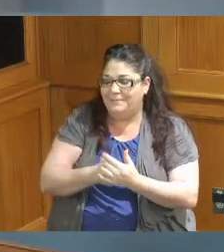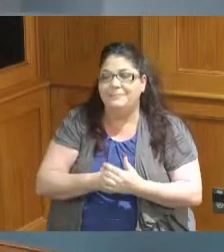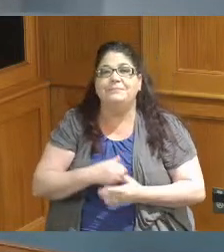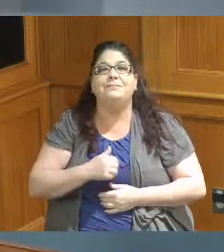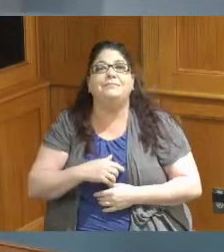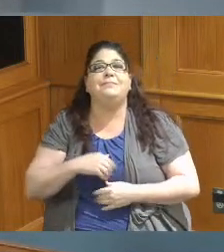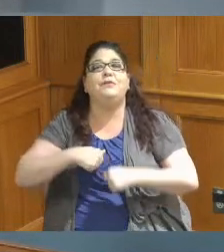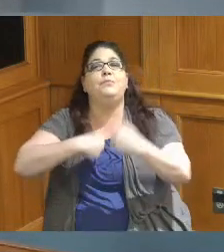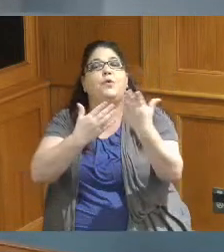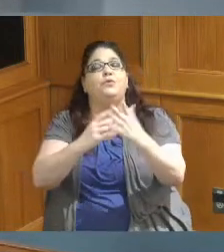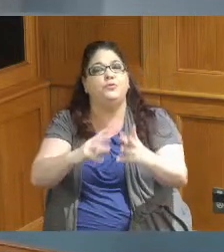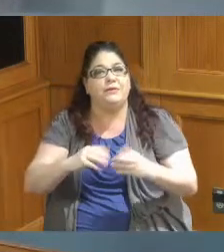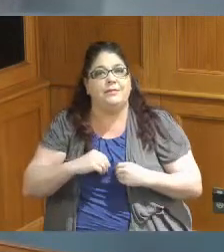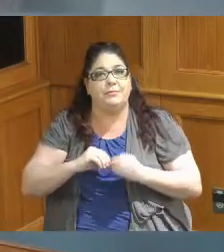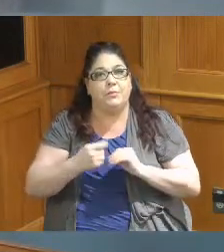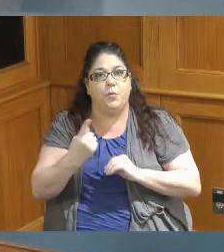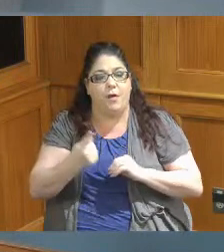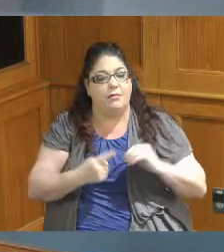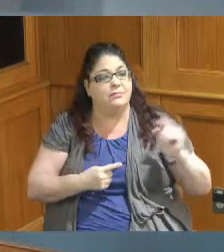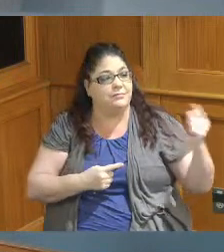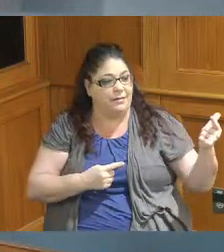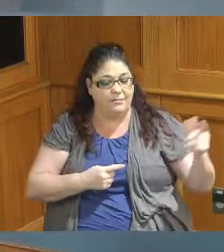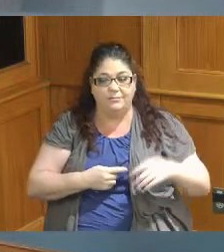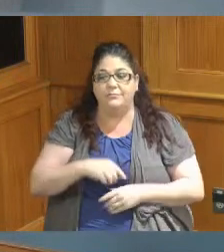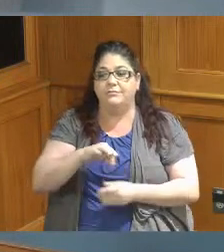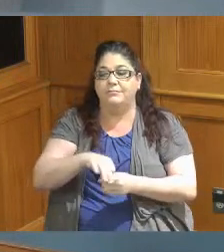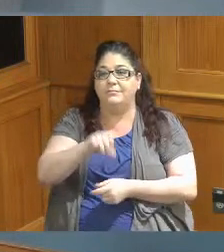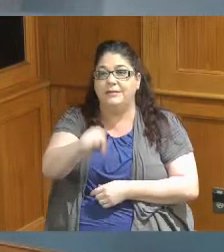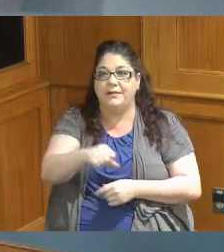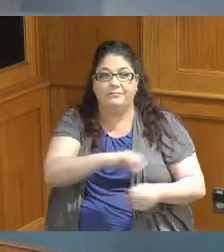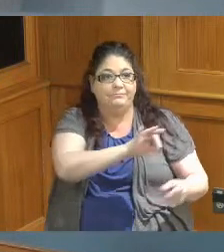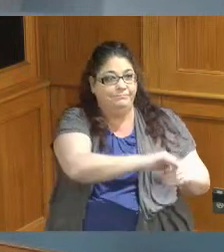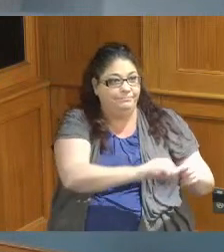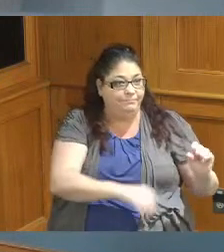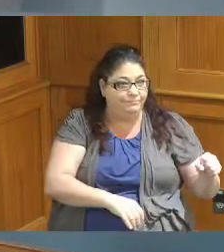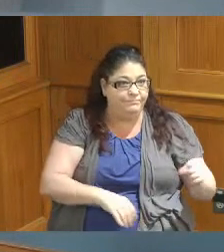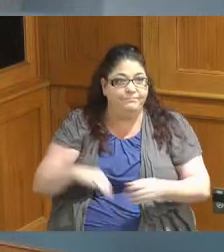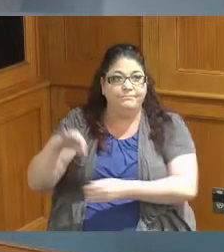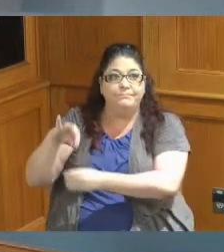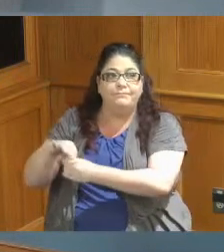number one second Commissioner Reece yes Commissioner Driehaus Commissioner summary yes